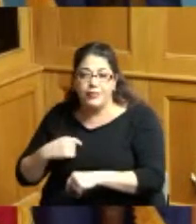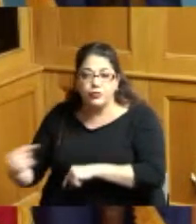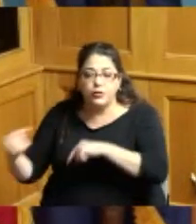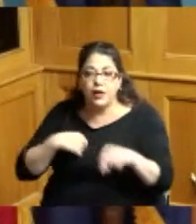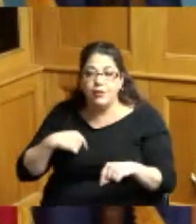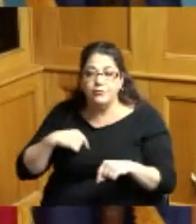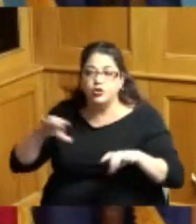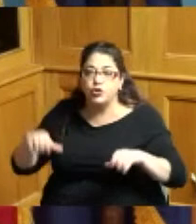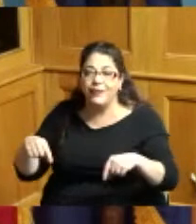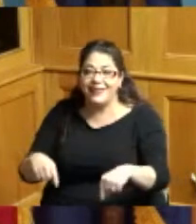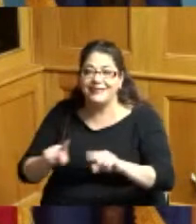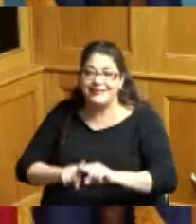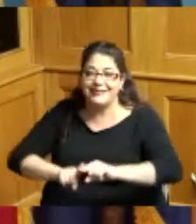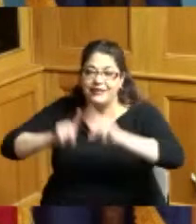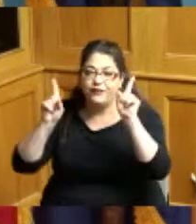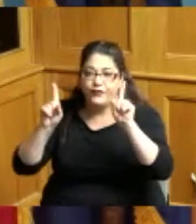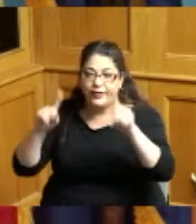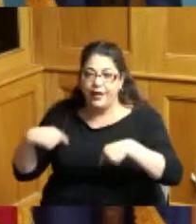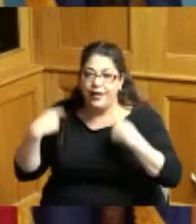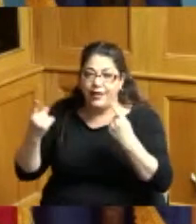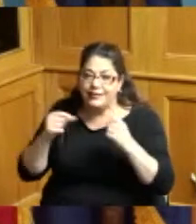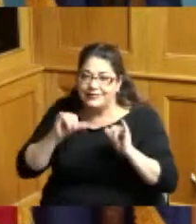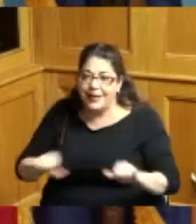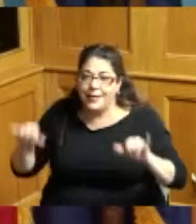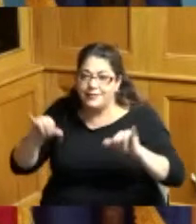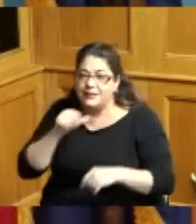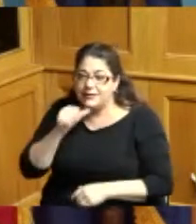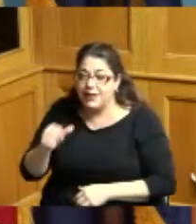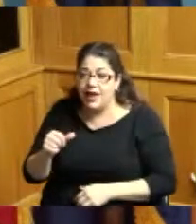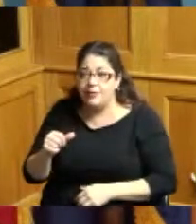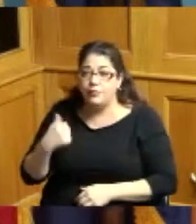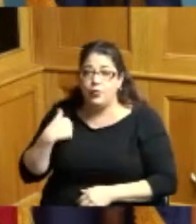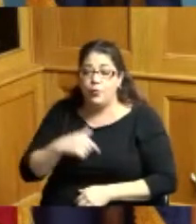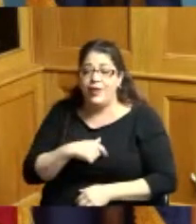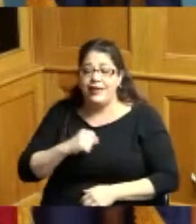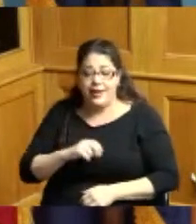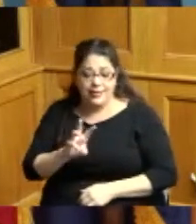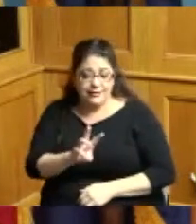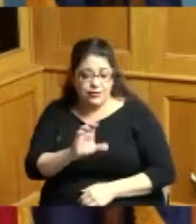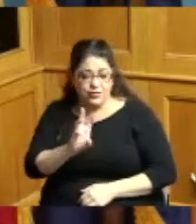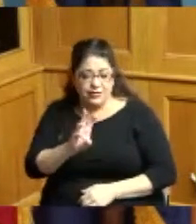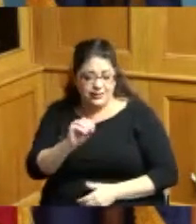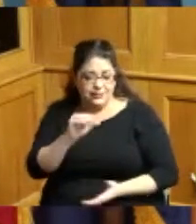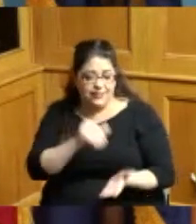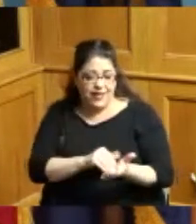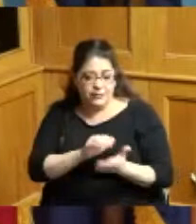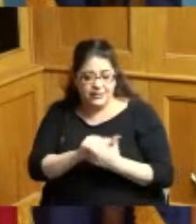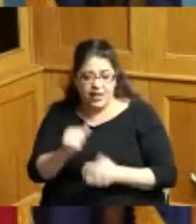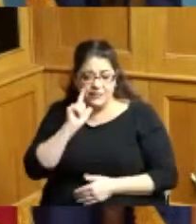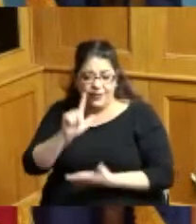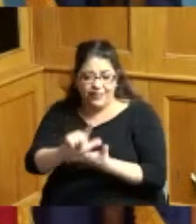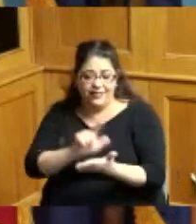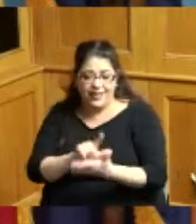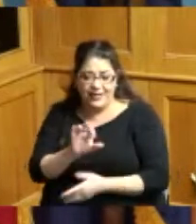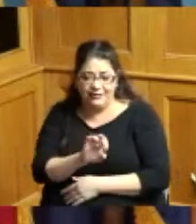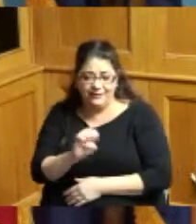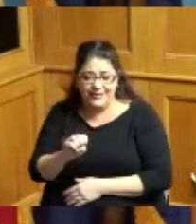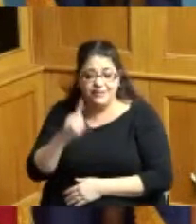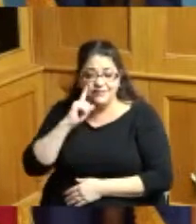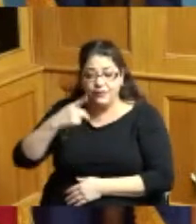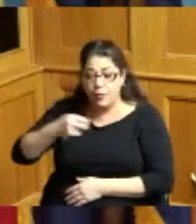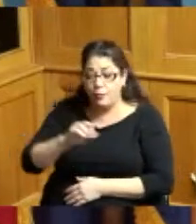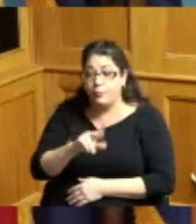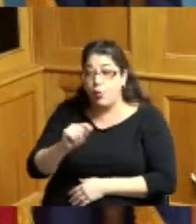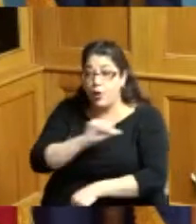to do it different so we can go with 660,000 for legal fees for the port authority who messed up